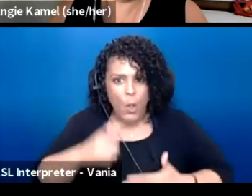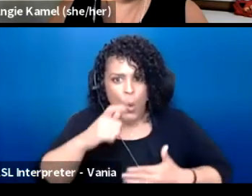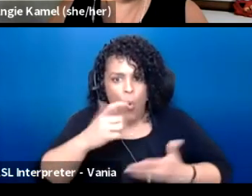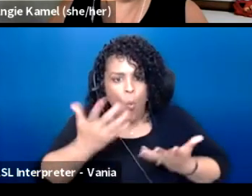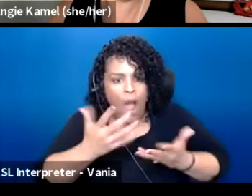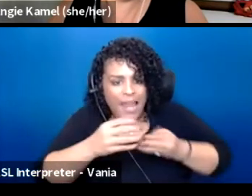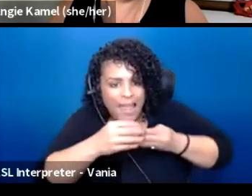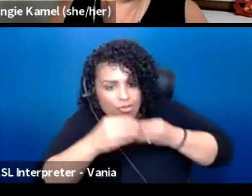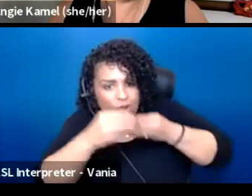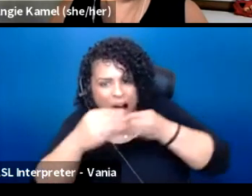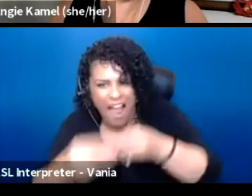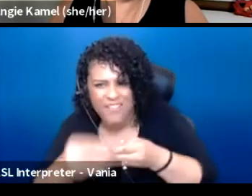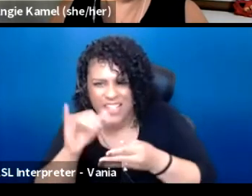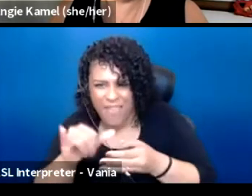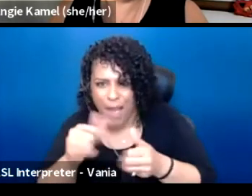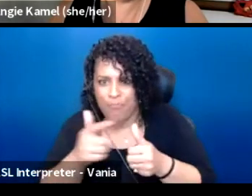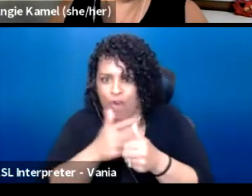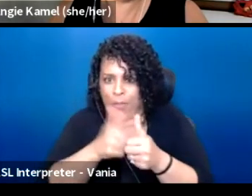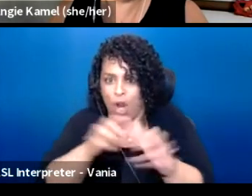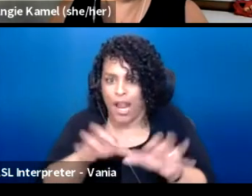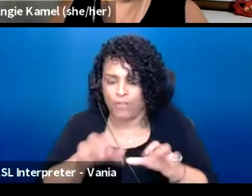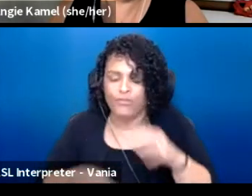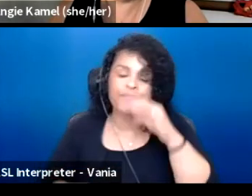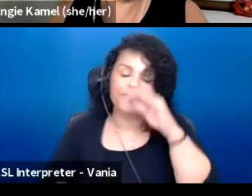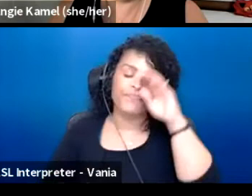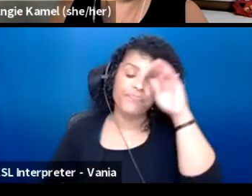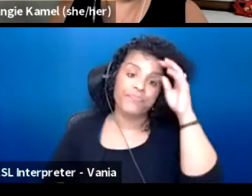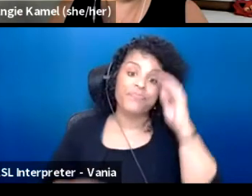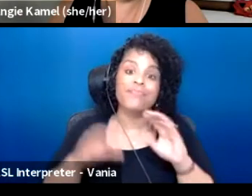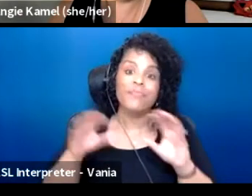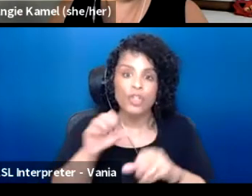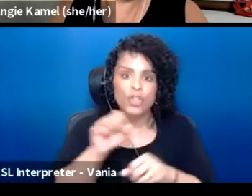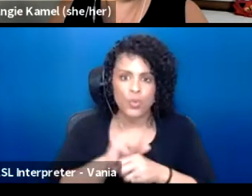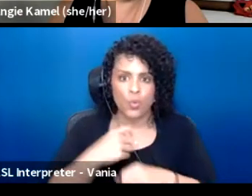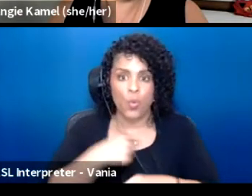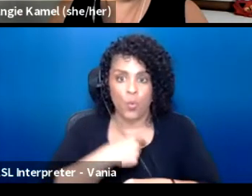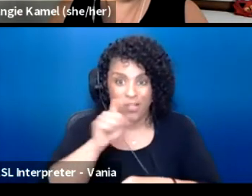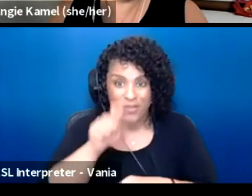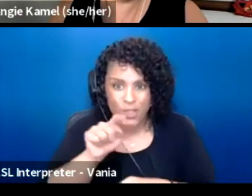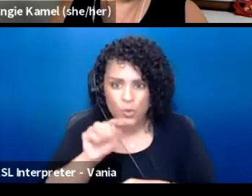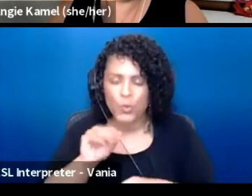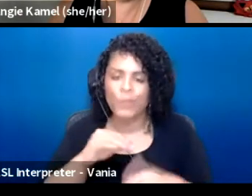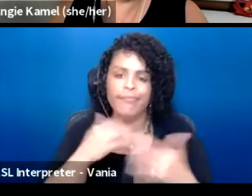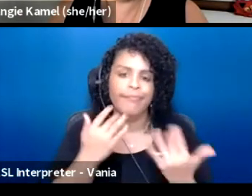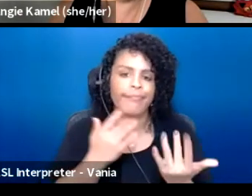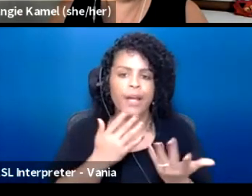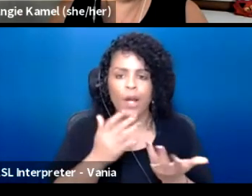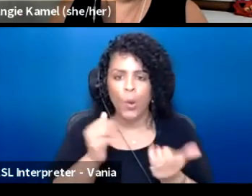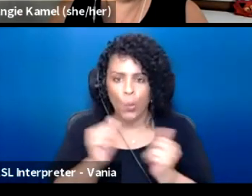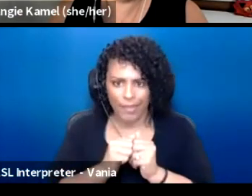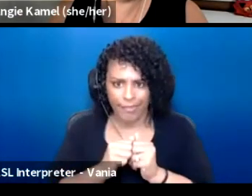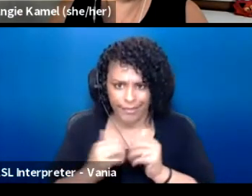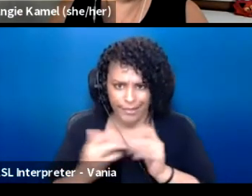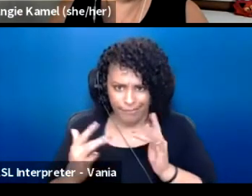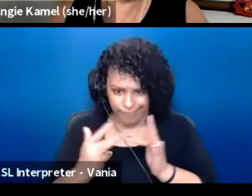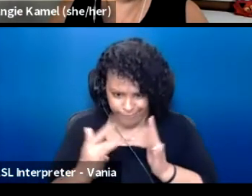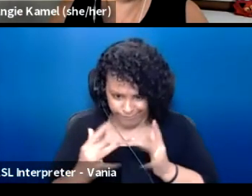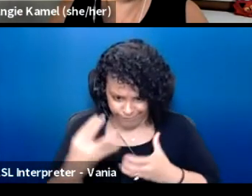And so in doing the work that we need to, and getting in touch with who we are interpersonally,